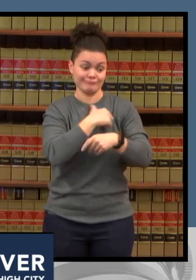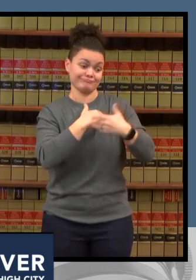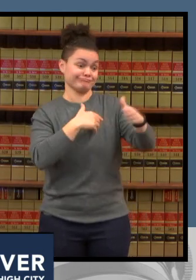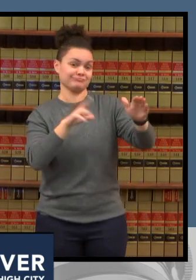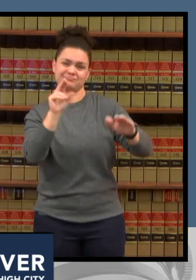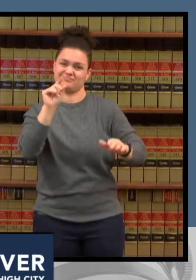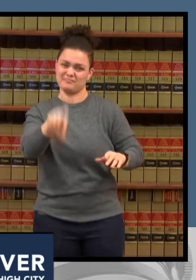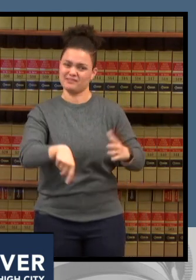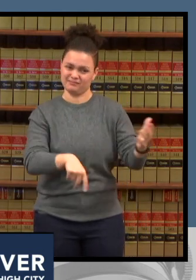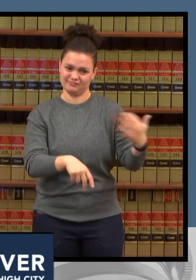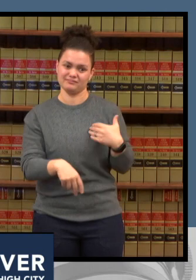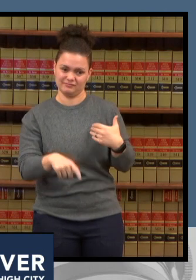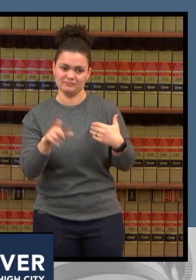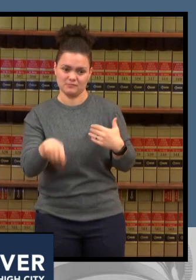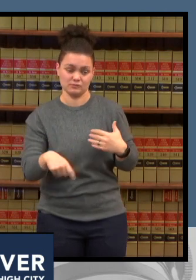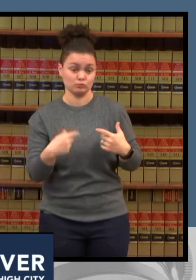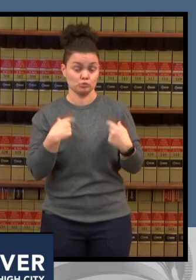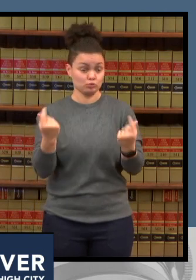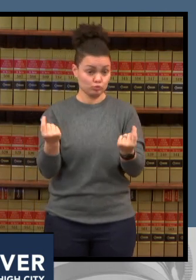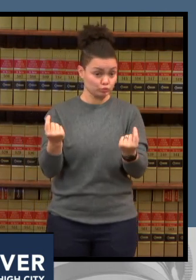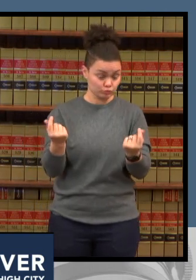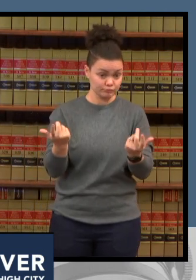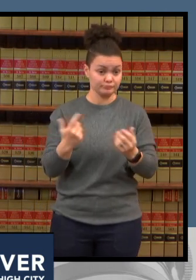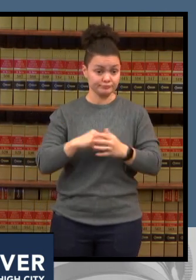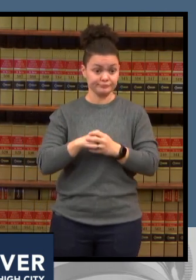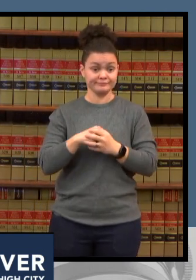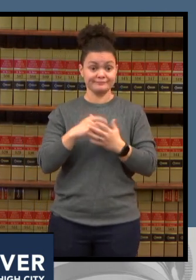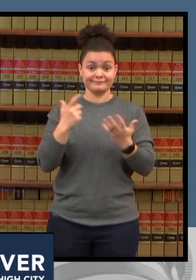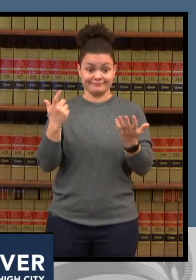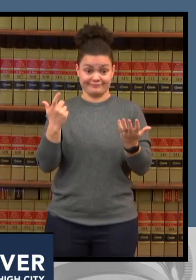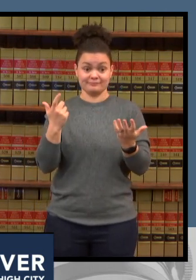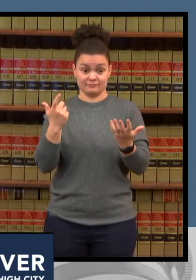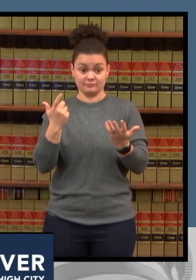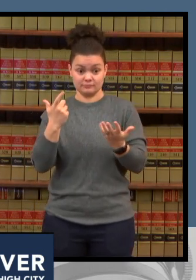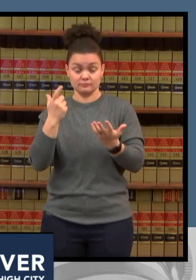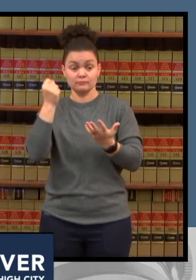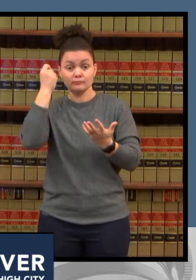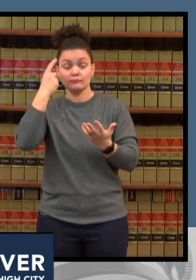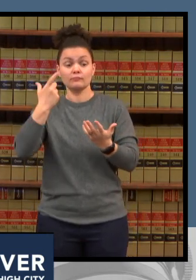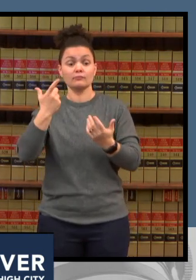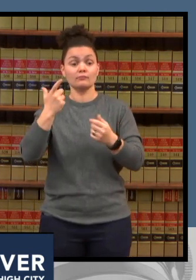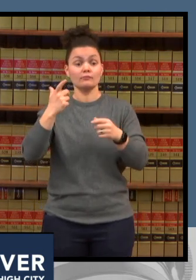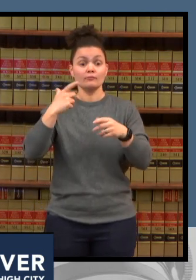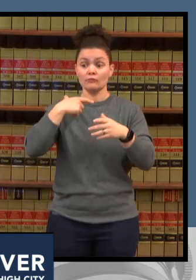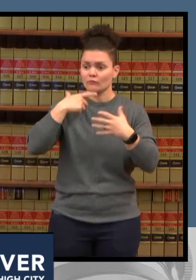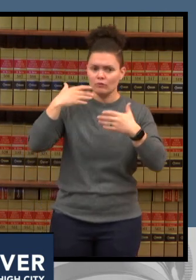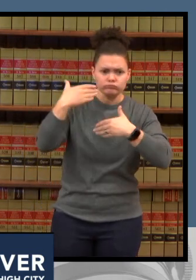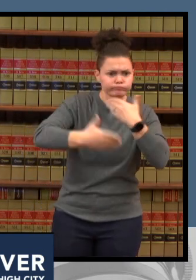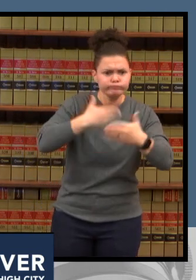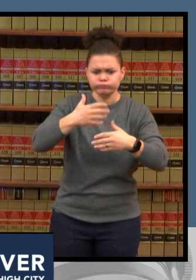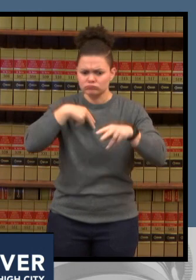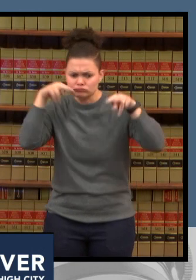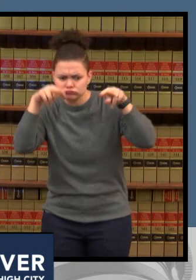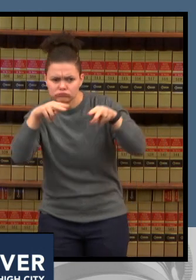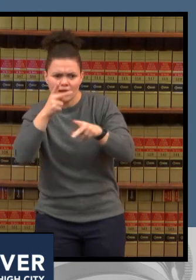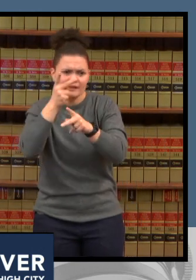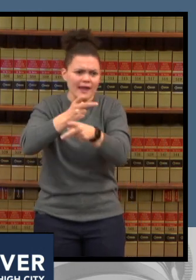ultimately the care is not as timely as it should be and in some cases the patients will have to be